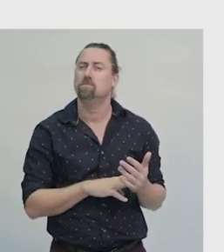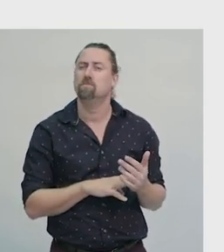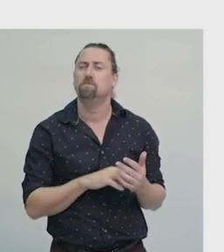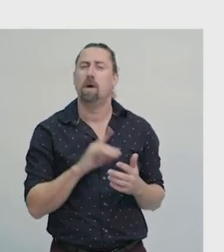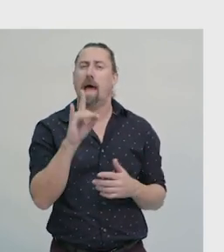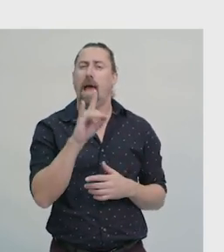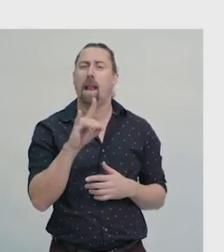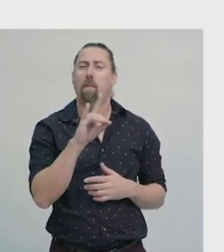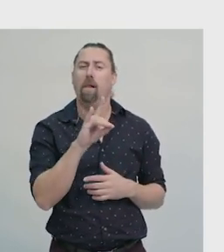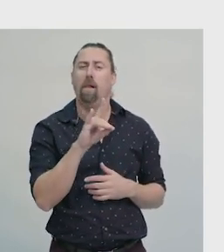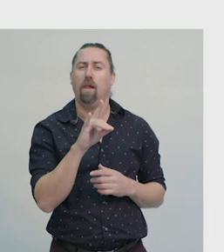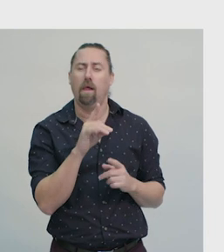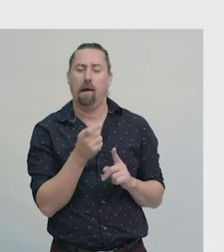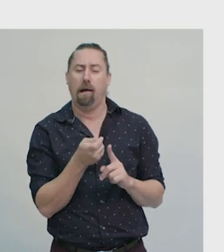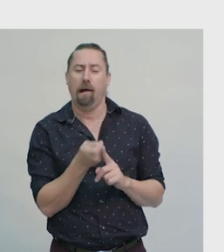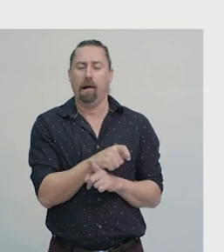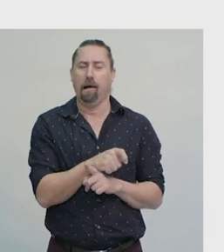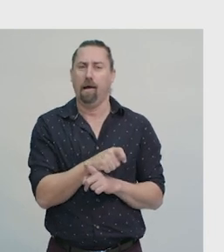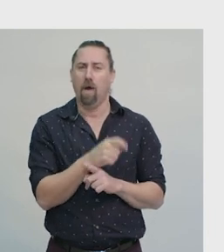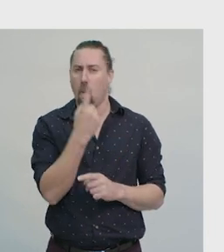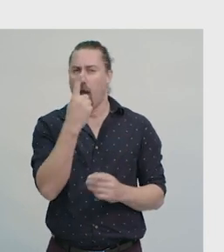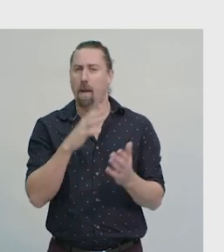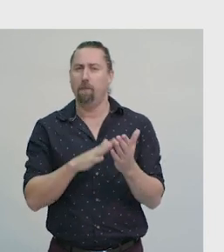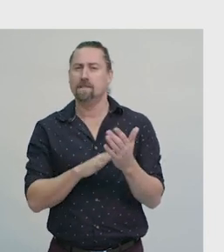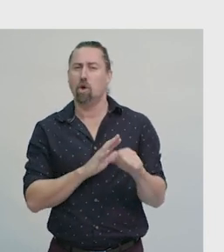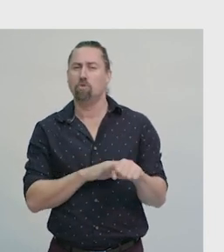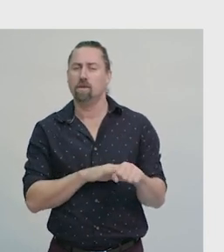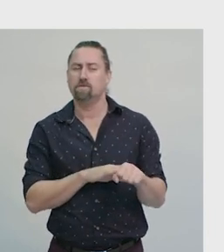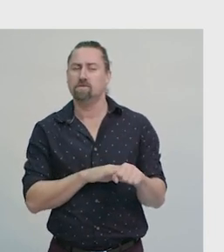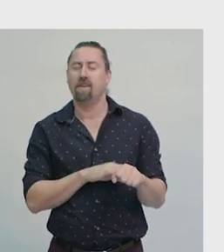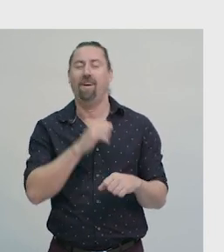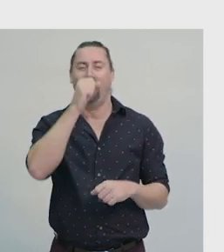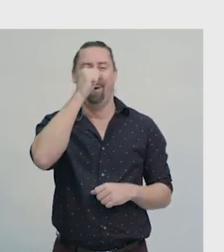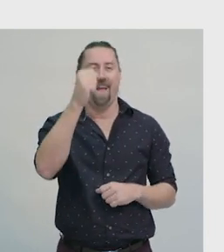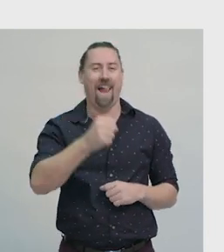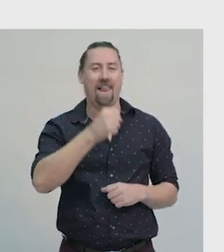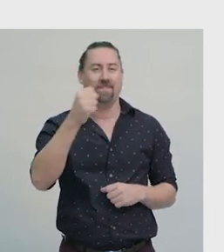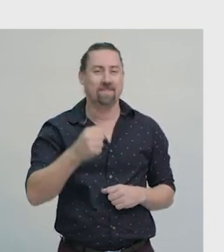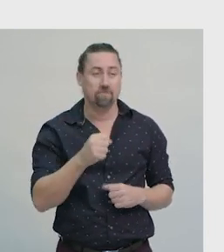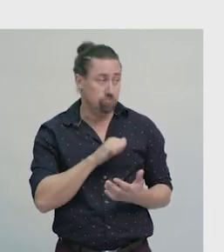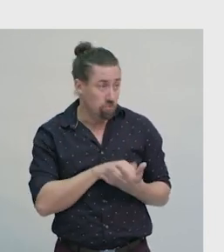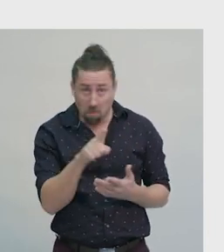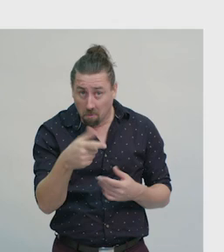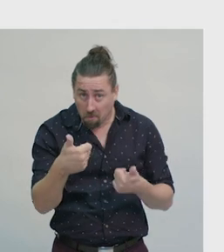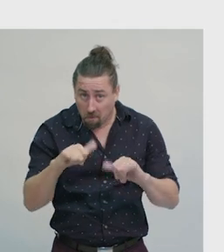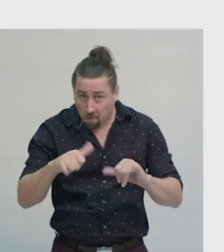What animal is 1 metre to your right? The elephant. How did you go?